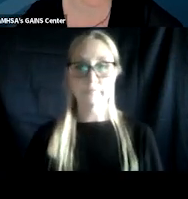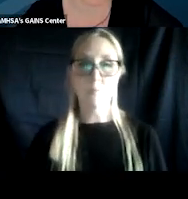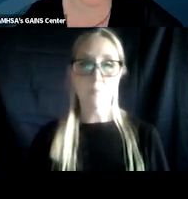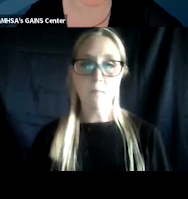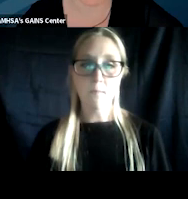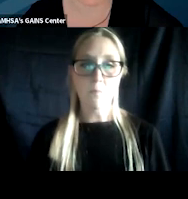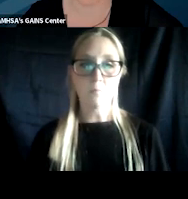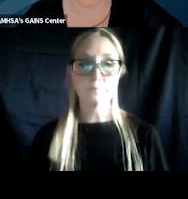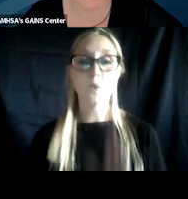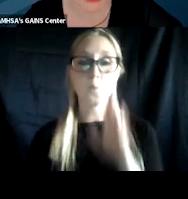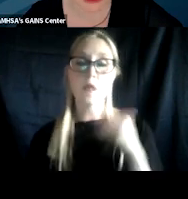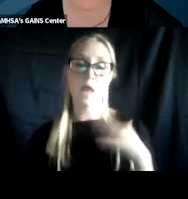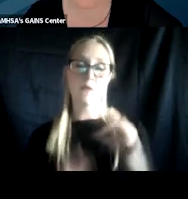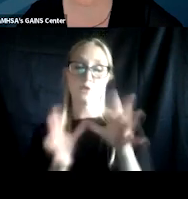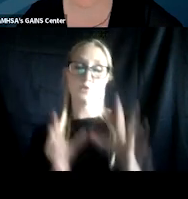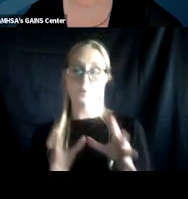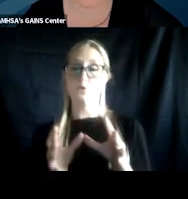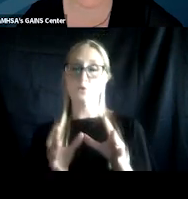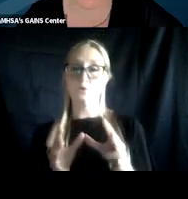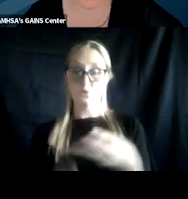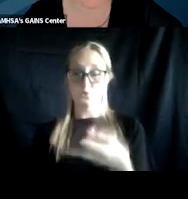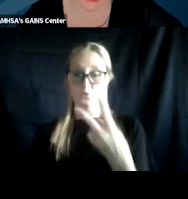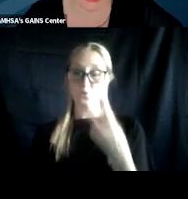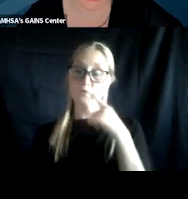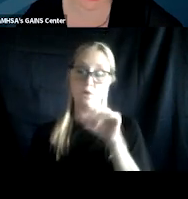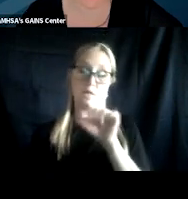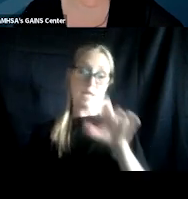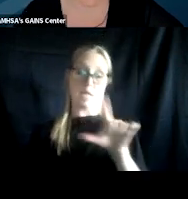We will have ASL interpretation for our presentation today.